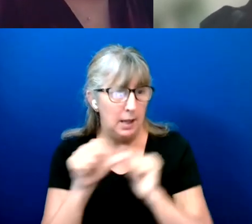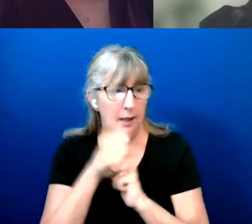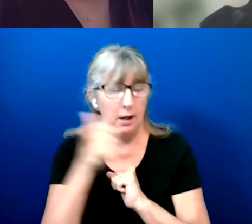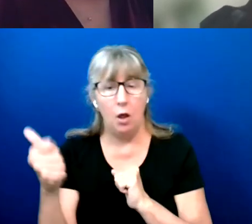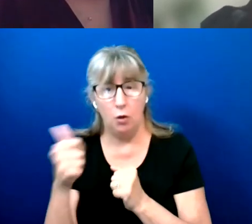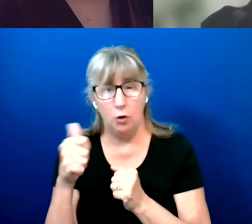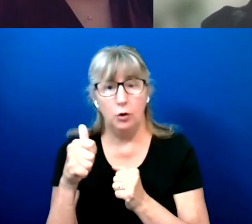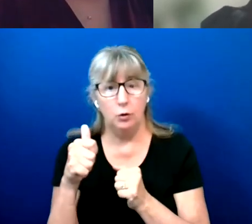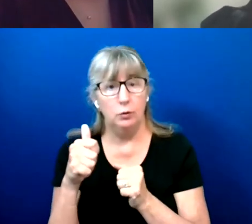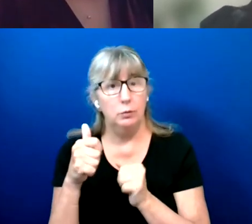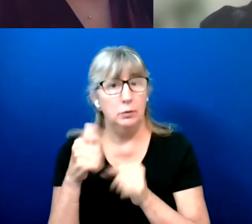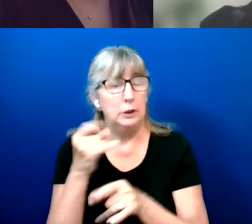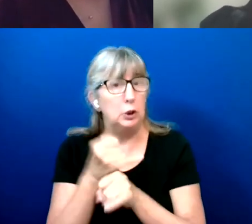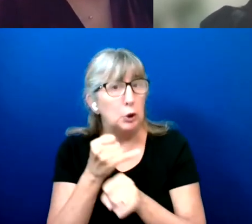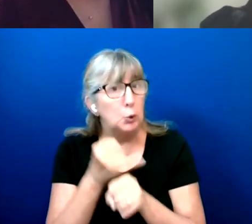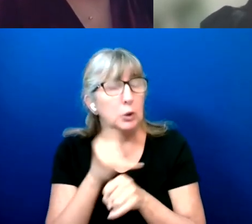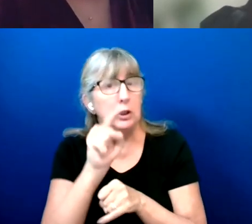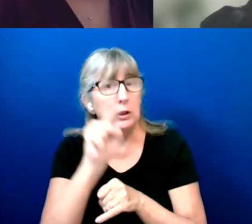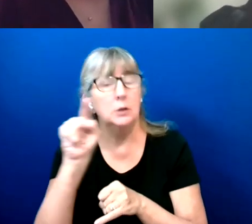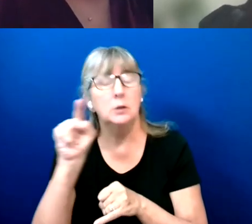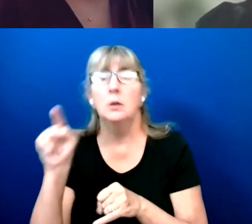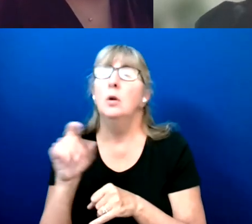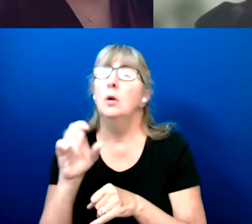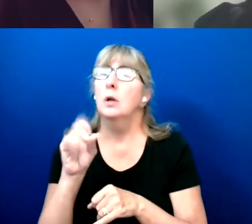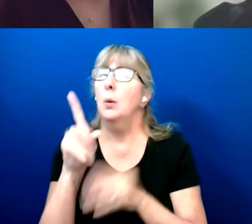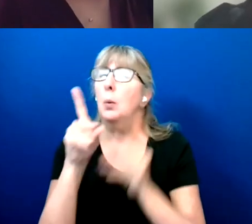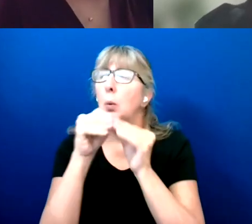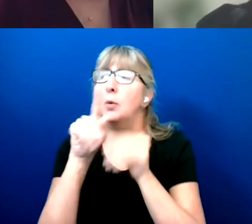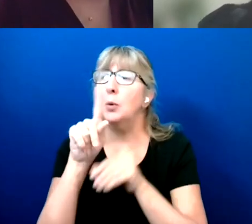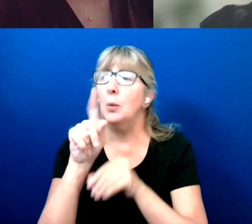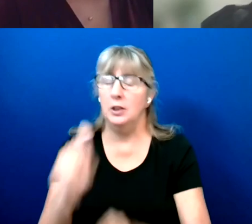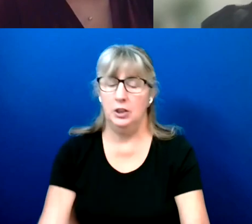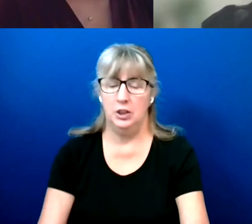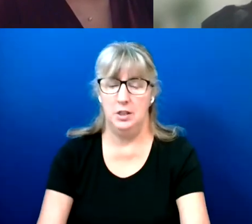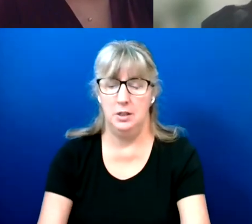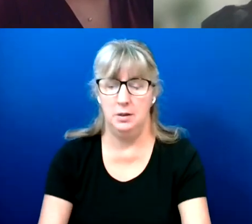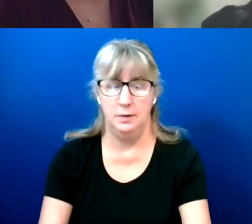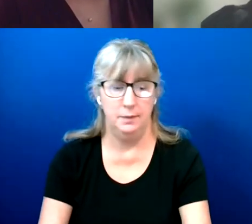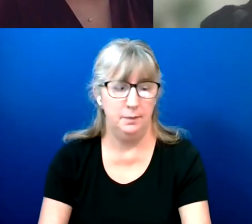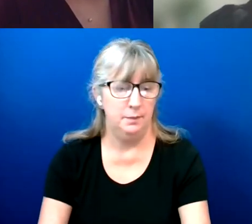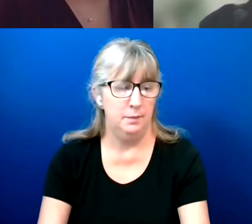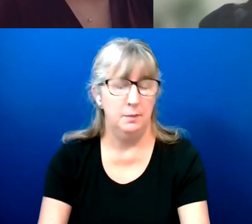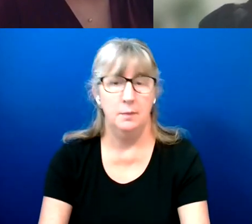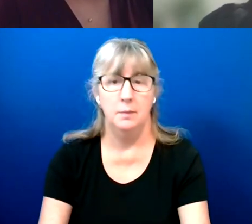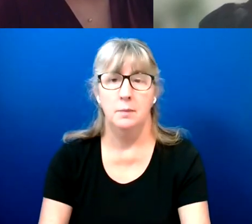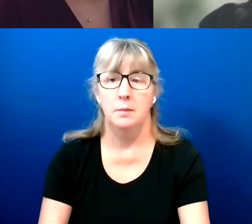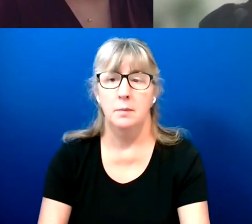So with that, I'm going to ask one more question. And, hopefully, we have time for more afterwards.